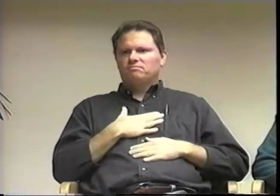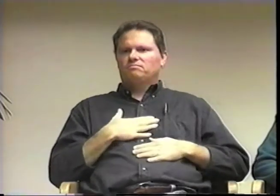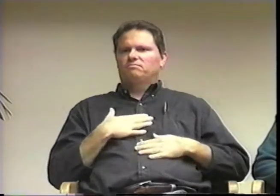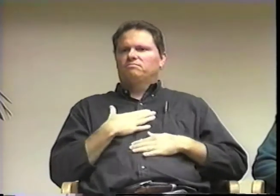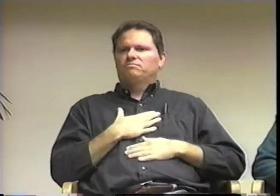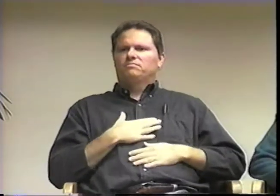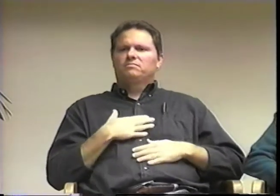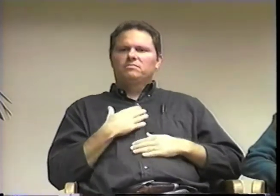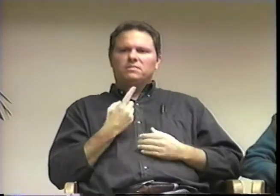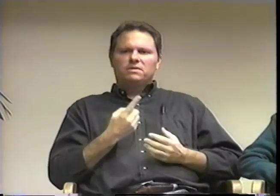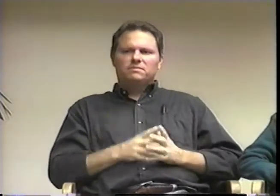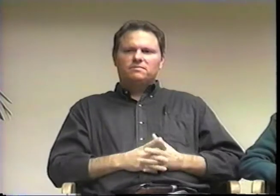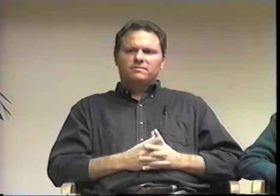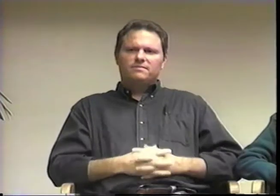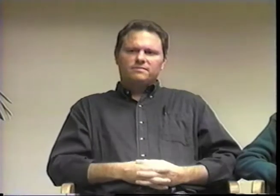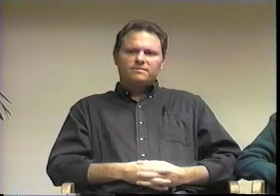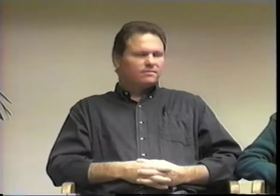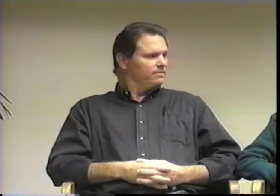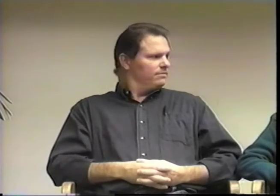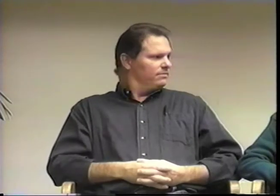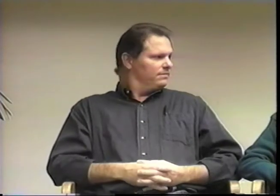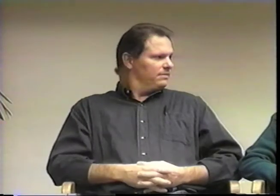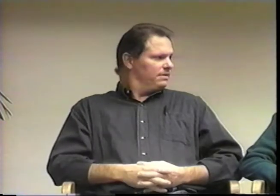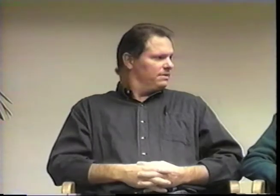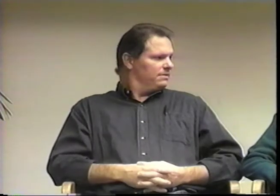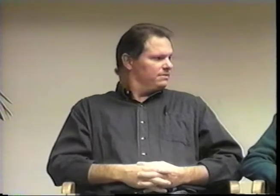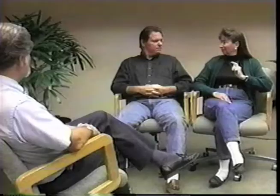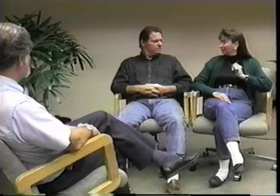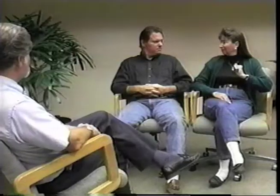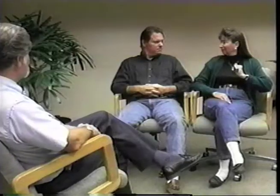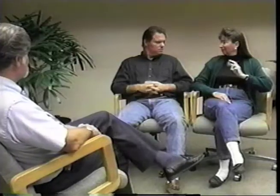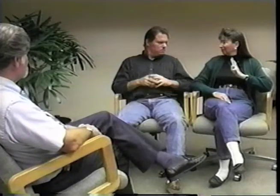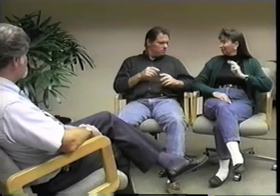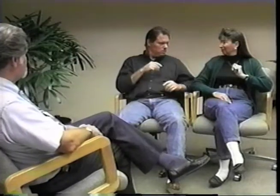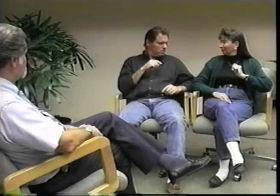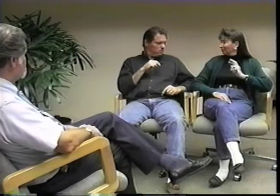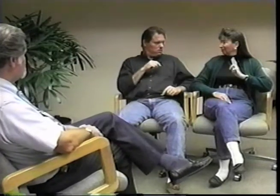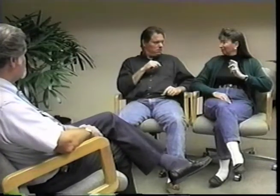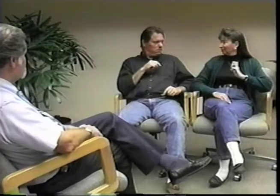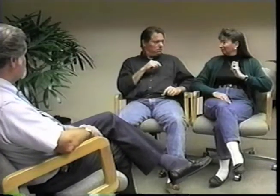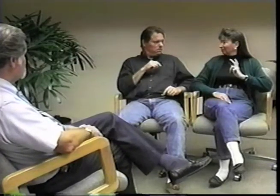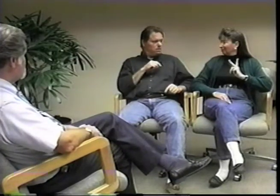Getting together with them socially. What about Star Trek?